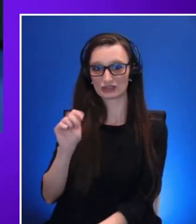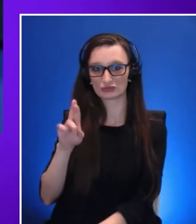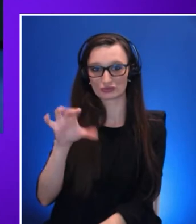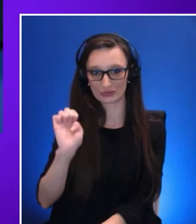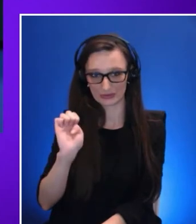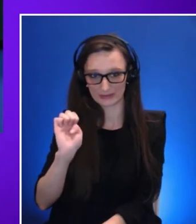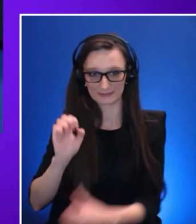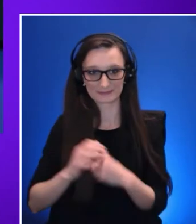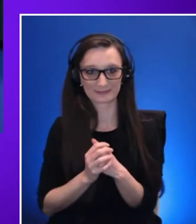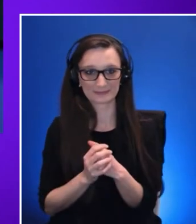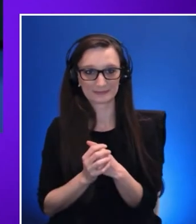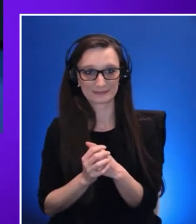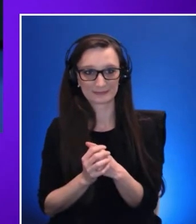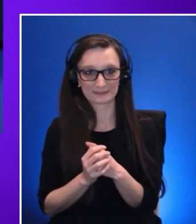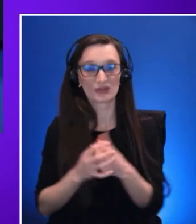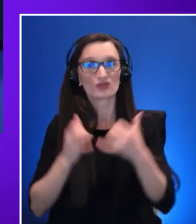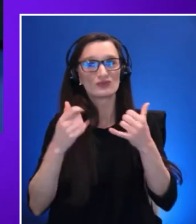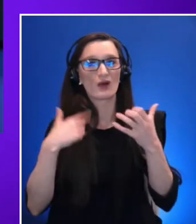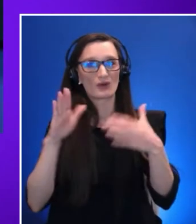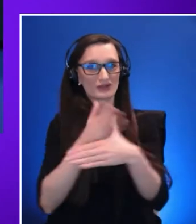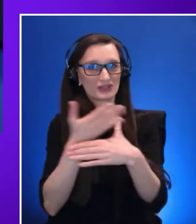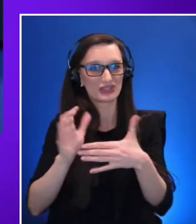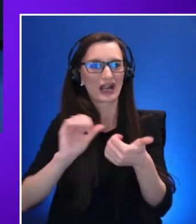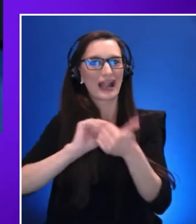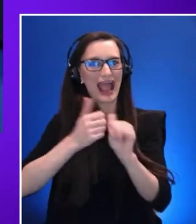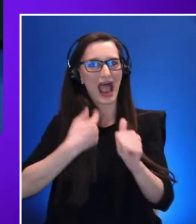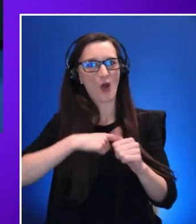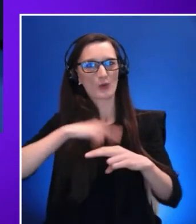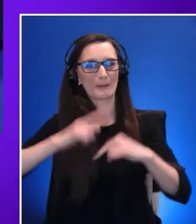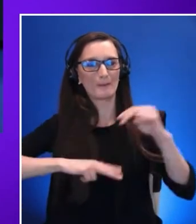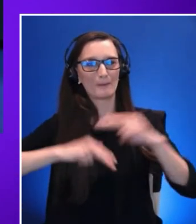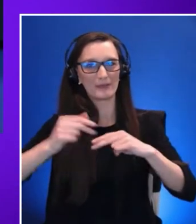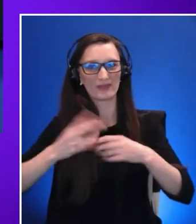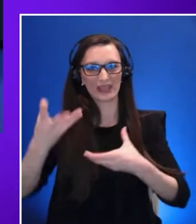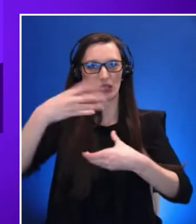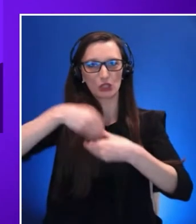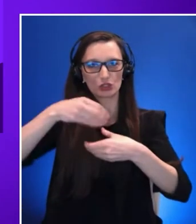these inclusive metaverse at scale, so let's go to the next slide please.